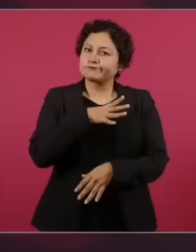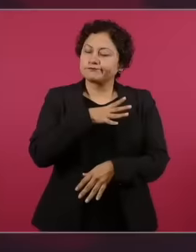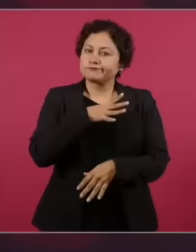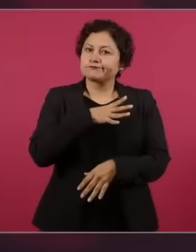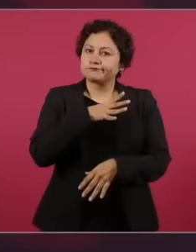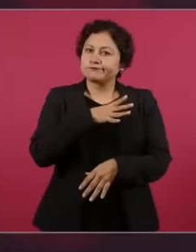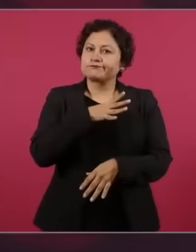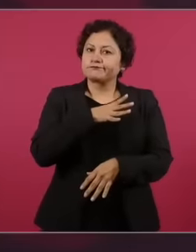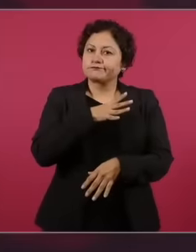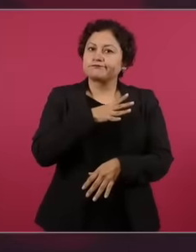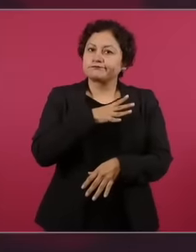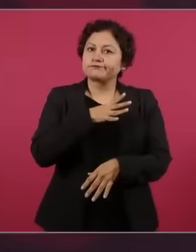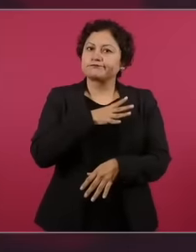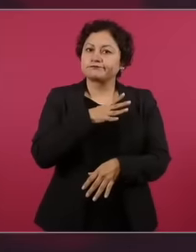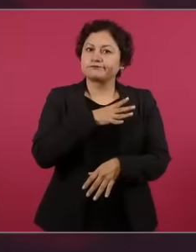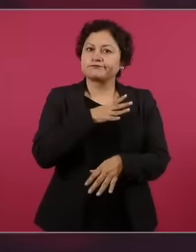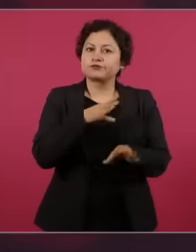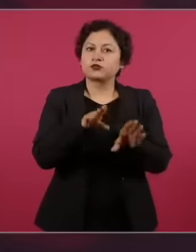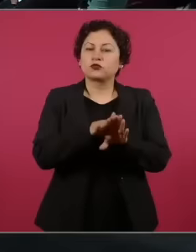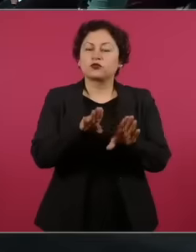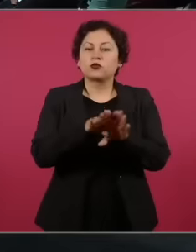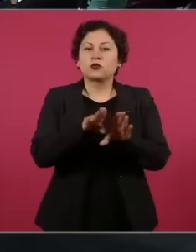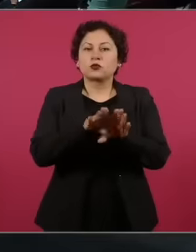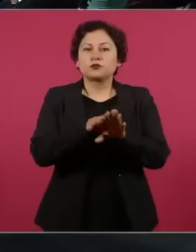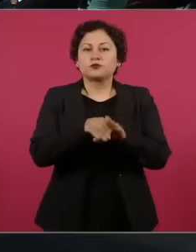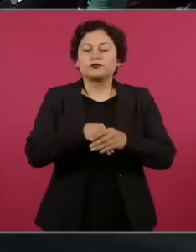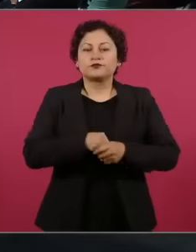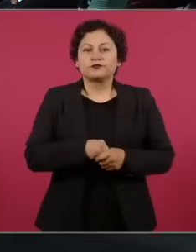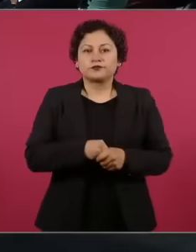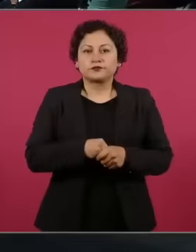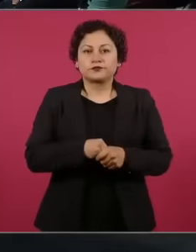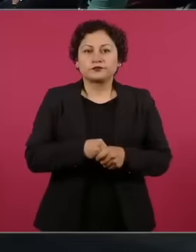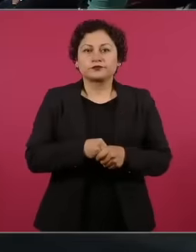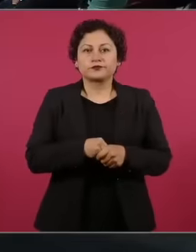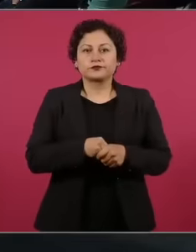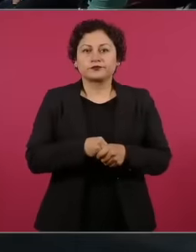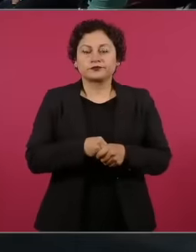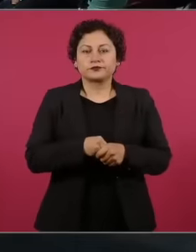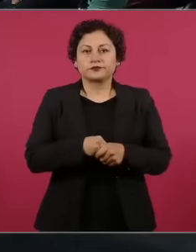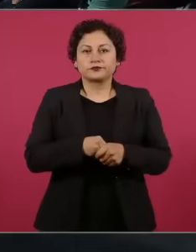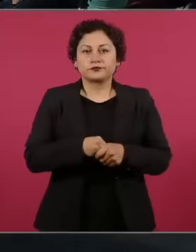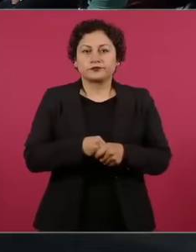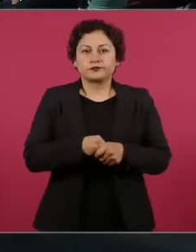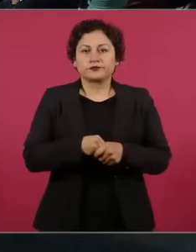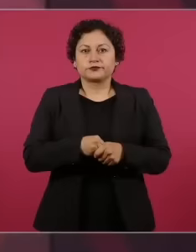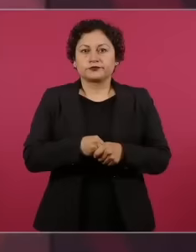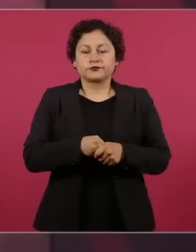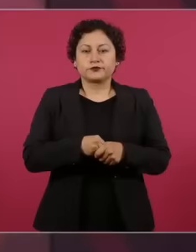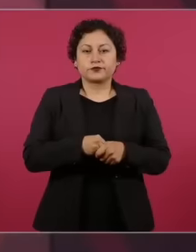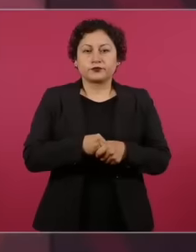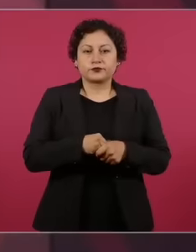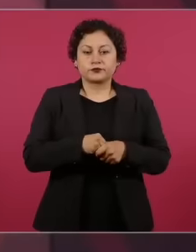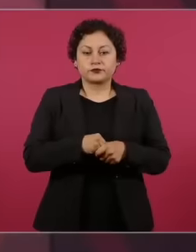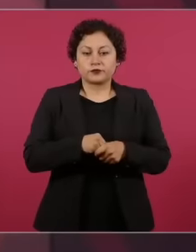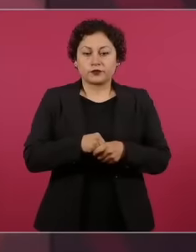checking the sheets and says that this